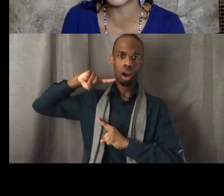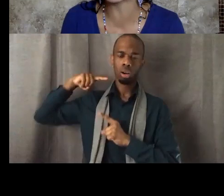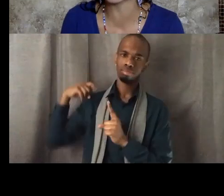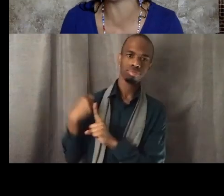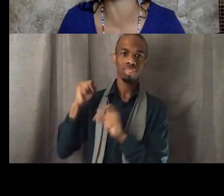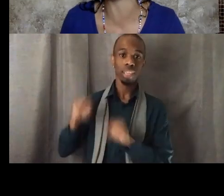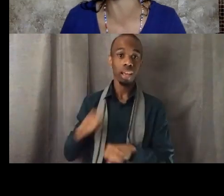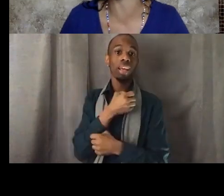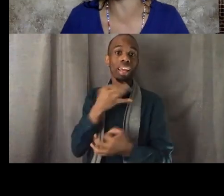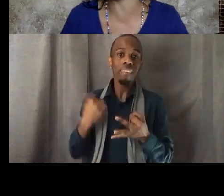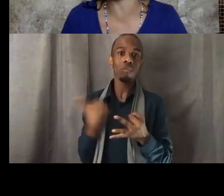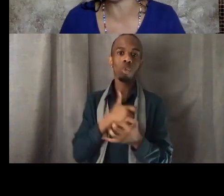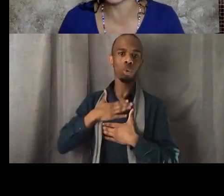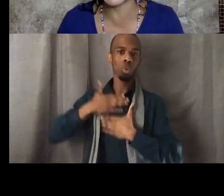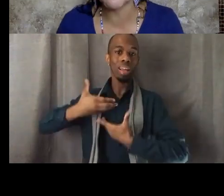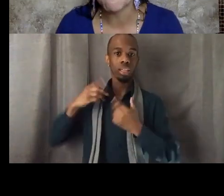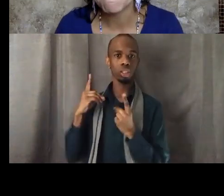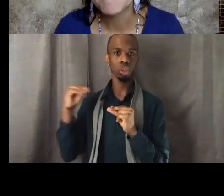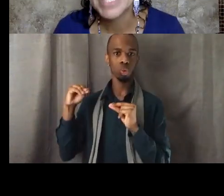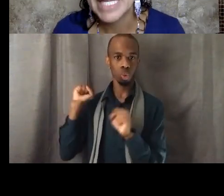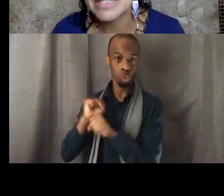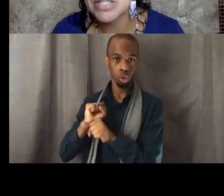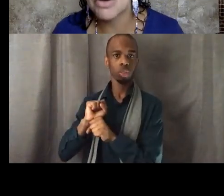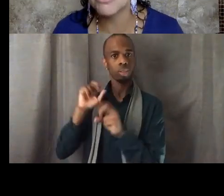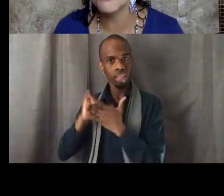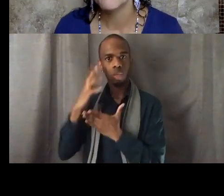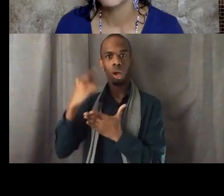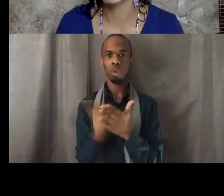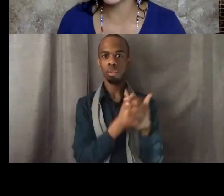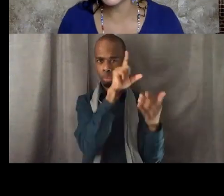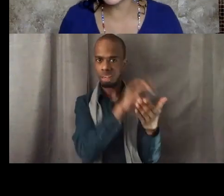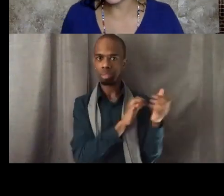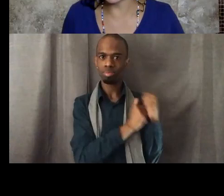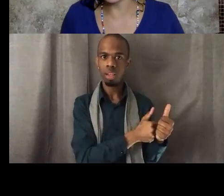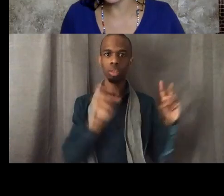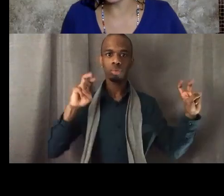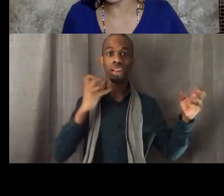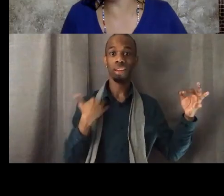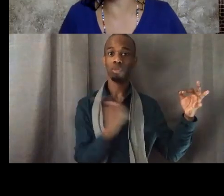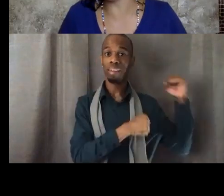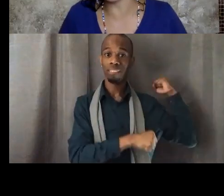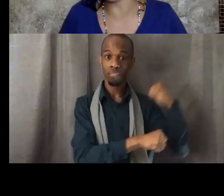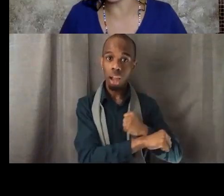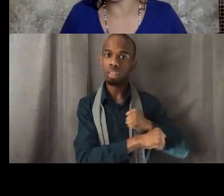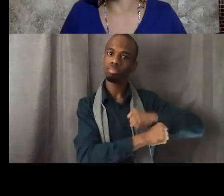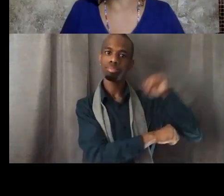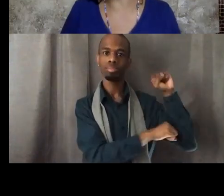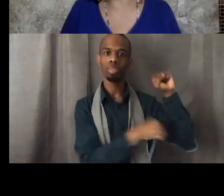That's the one we fight we win. Right? And so what things can we not accept?